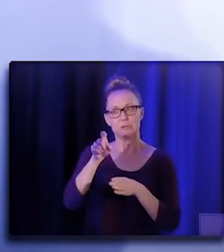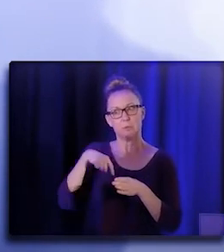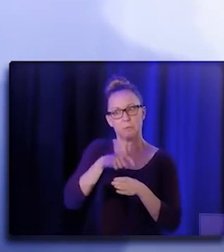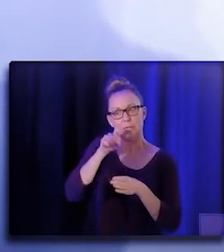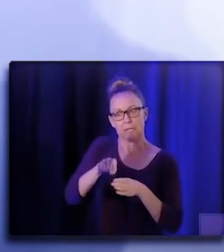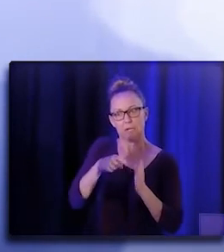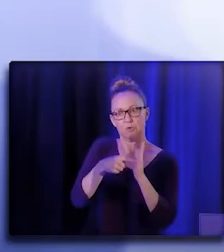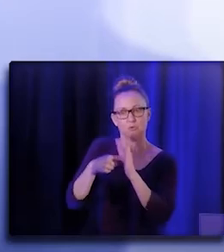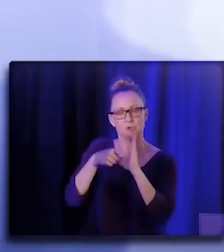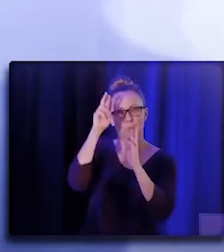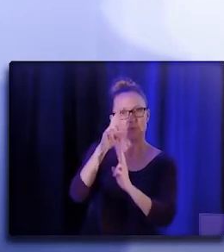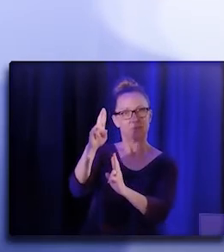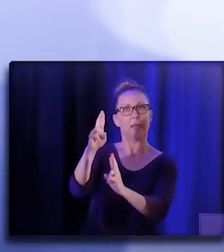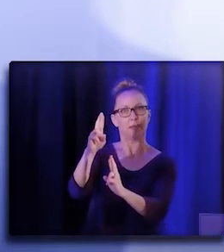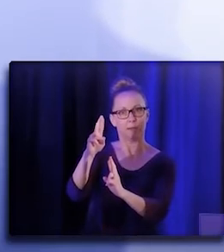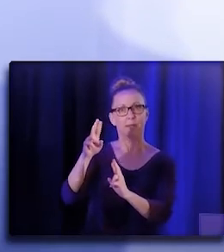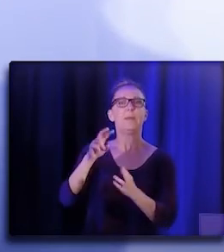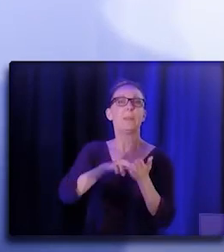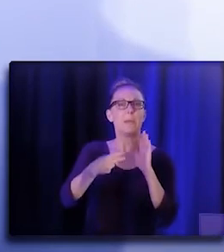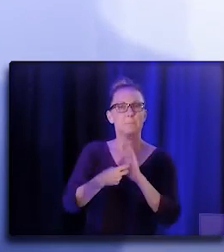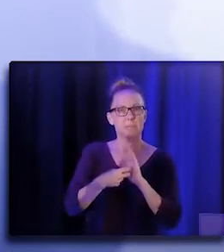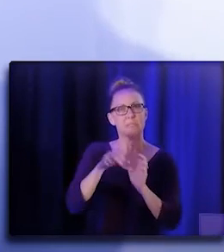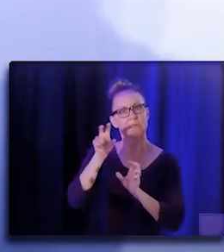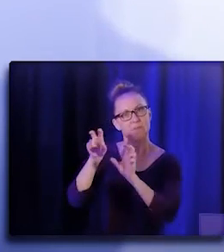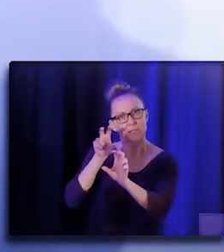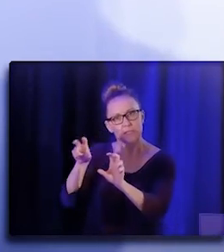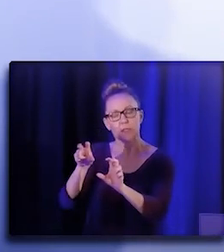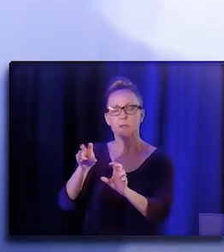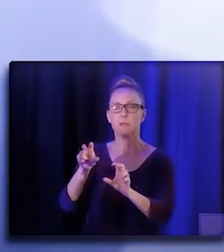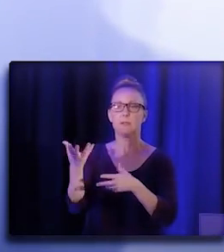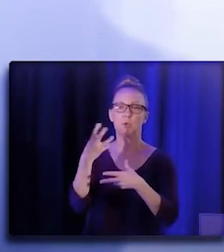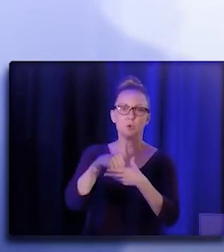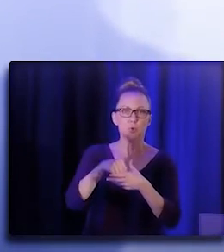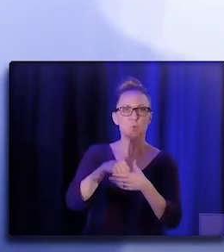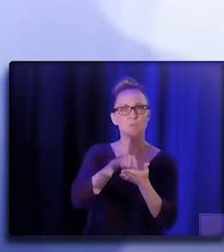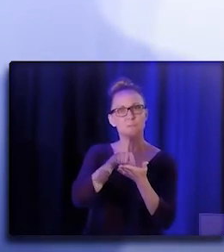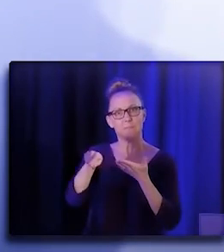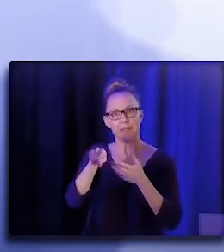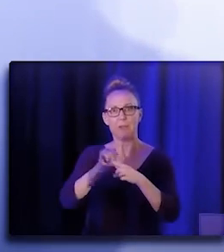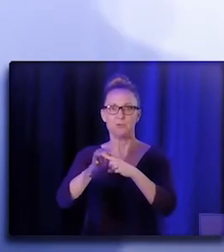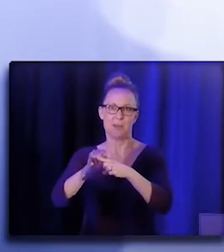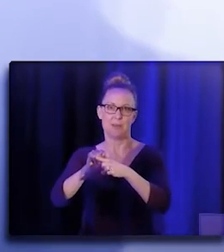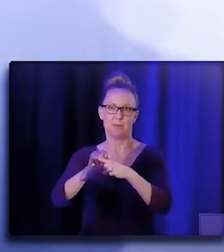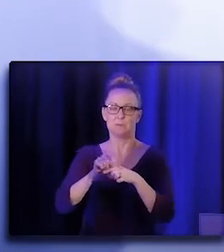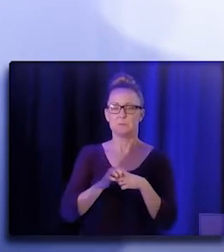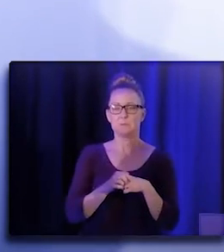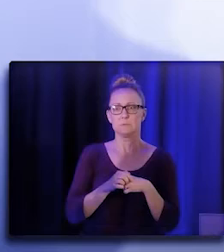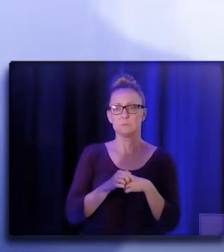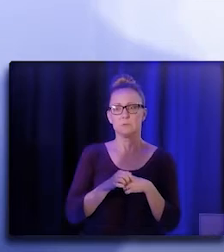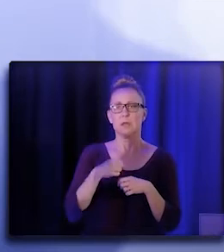and invested in. And that includes stipend trainings and such. I'm going to say it again because, you know,